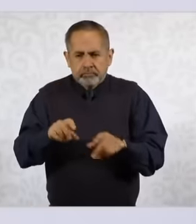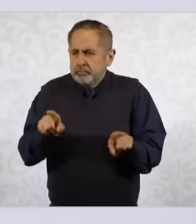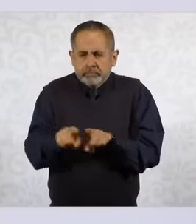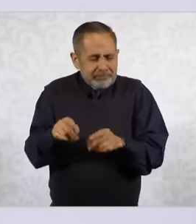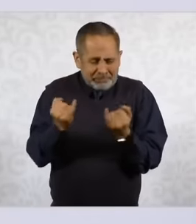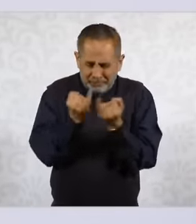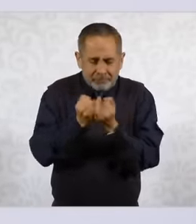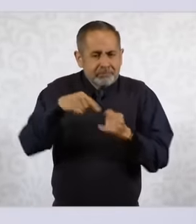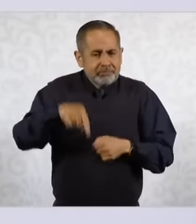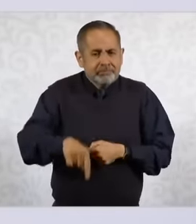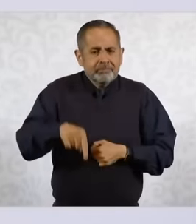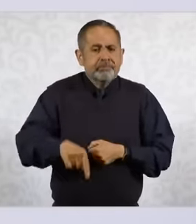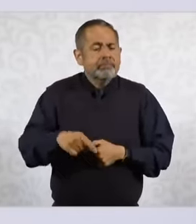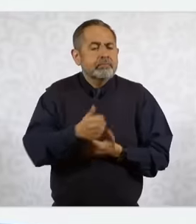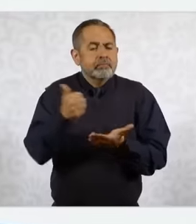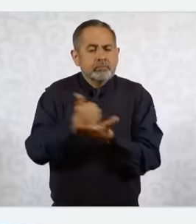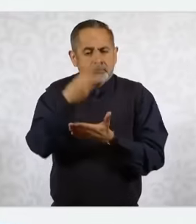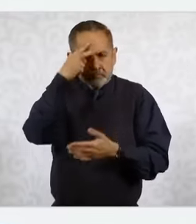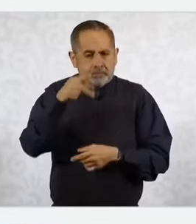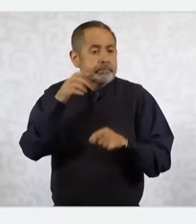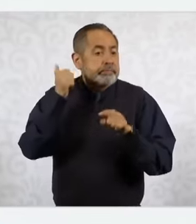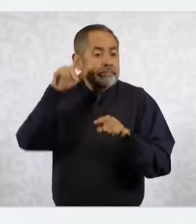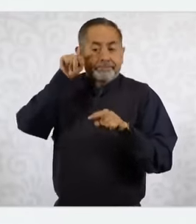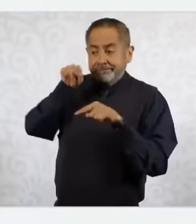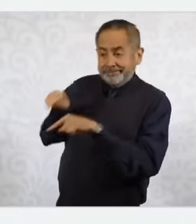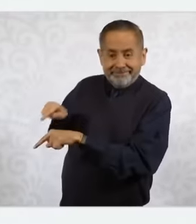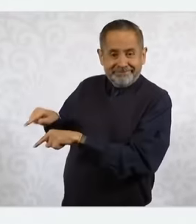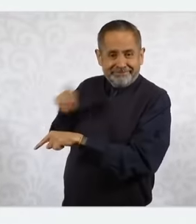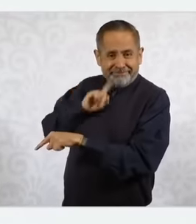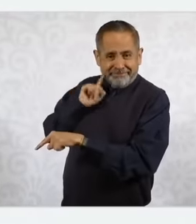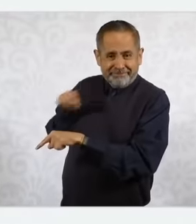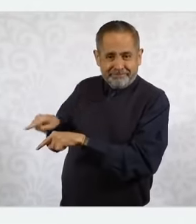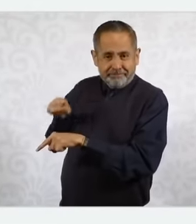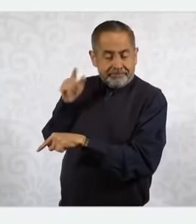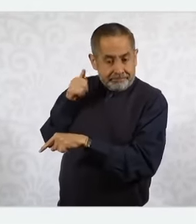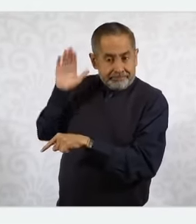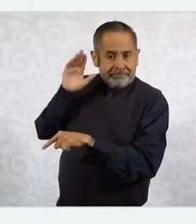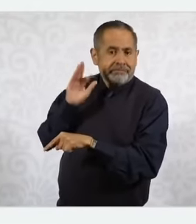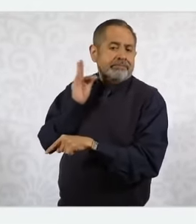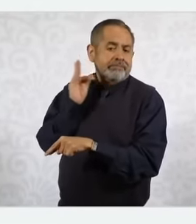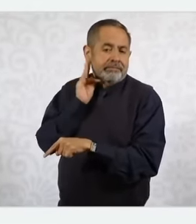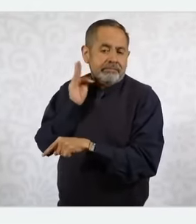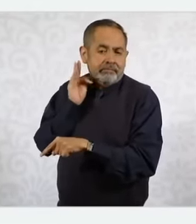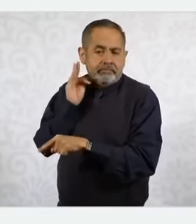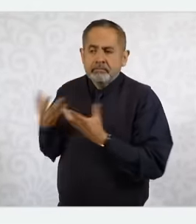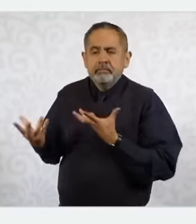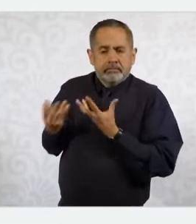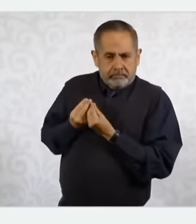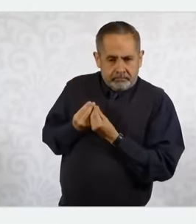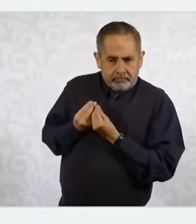Ernestina Godoy was prosecutor, she participated in the cabinets and helped a lot in the coordination.